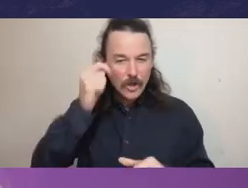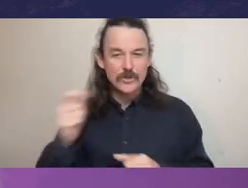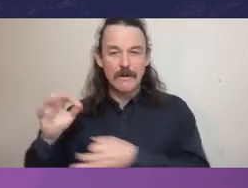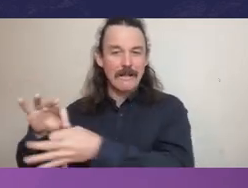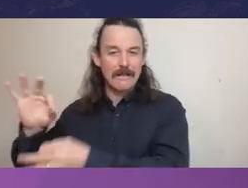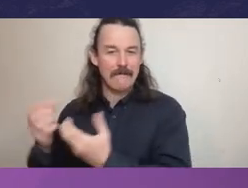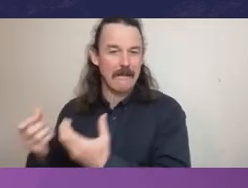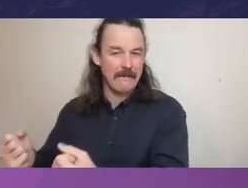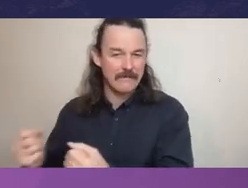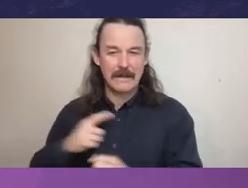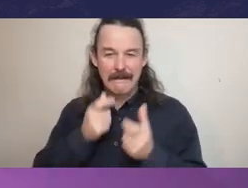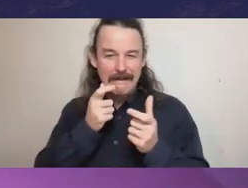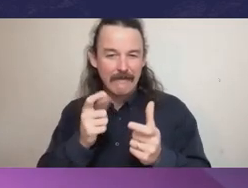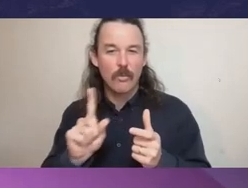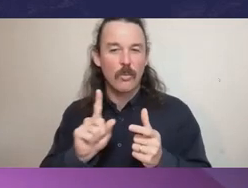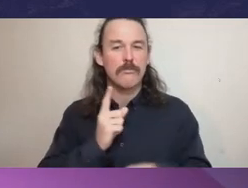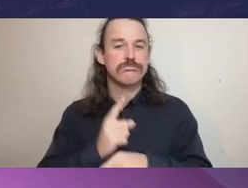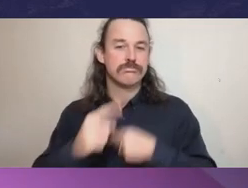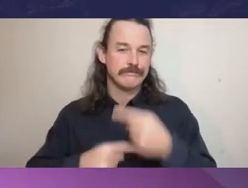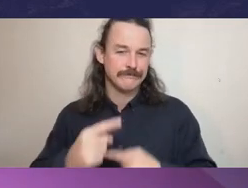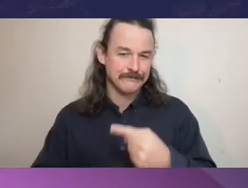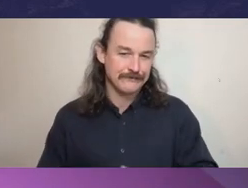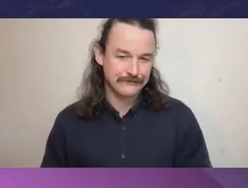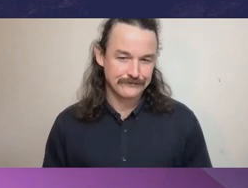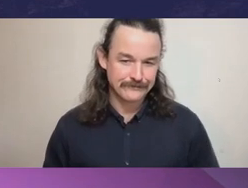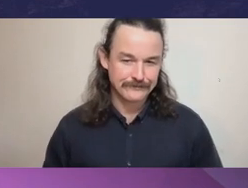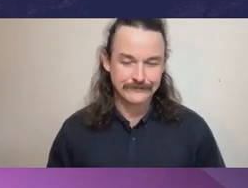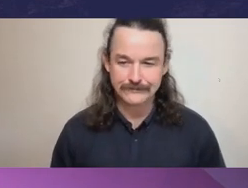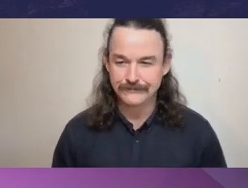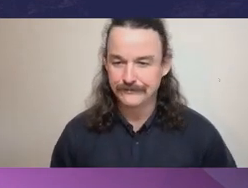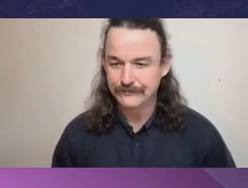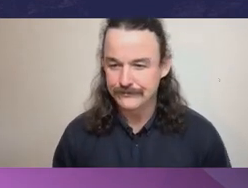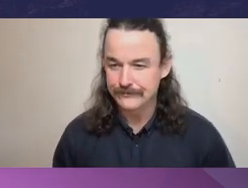and to answer as best as they can. All right.